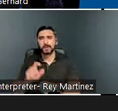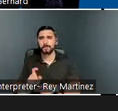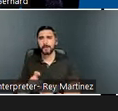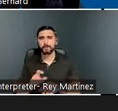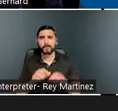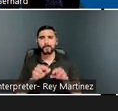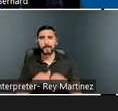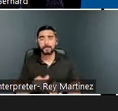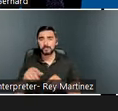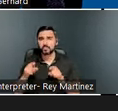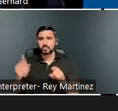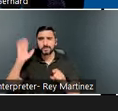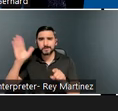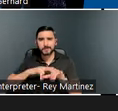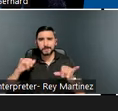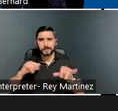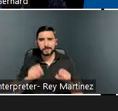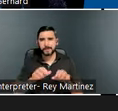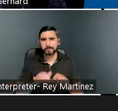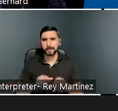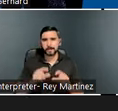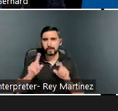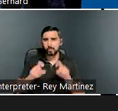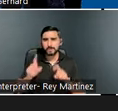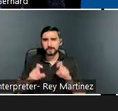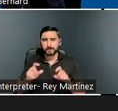questions for the speakers, and we’ll do our best to answer as many questions